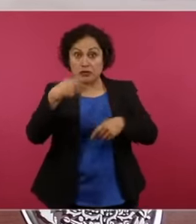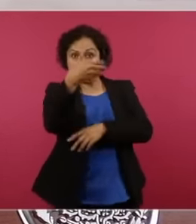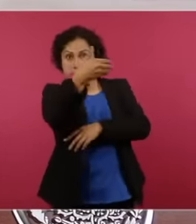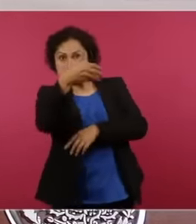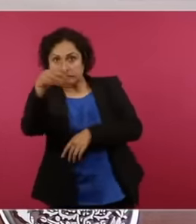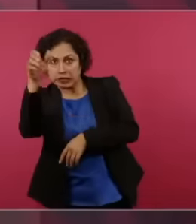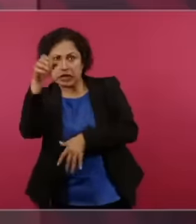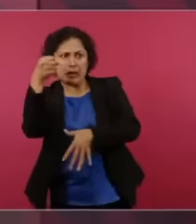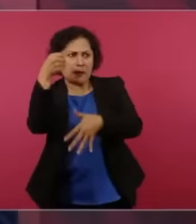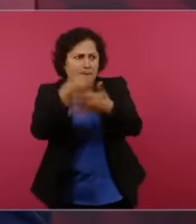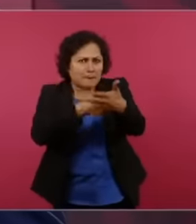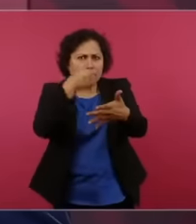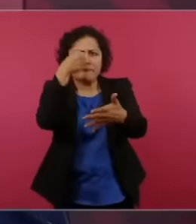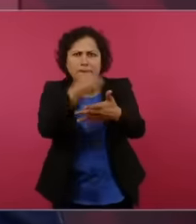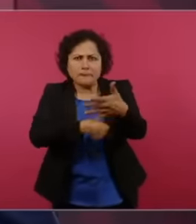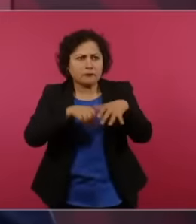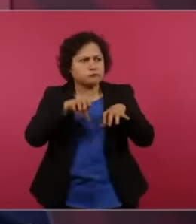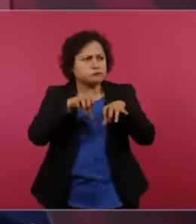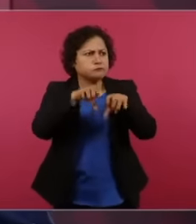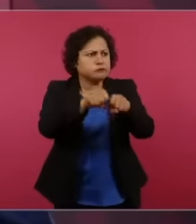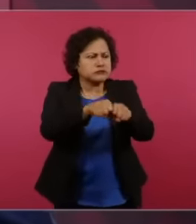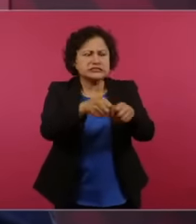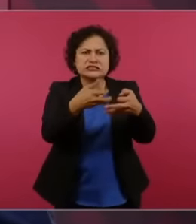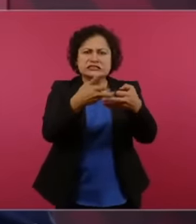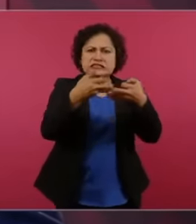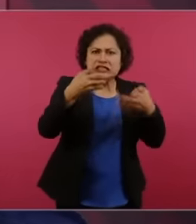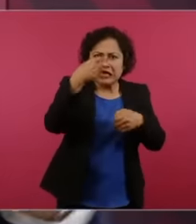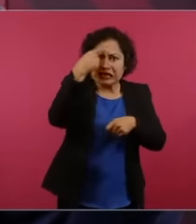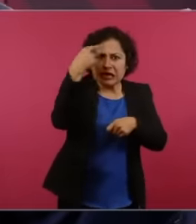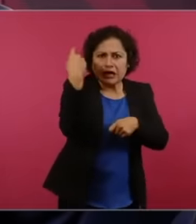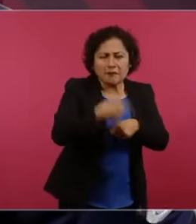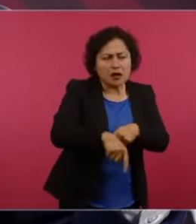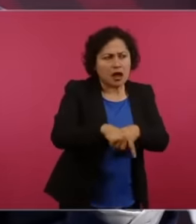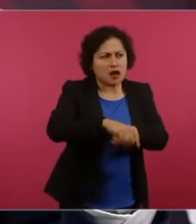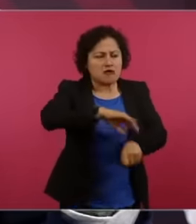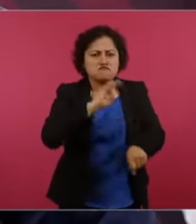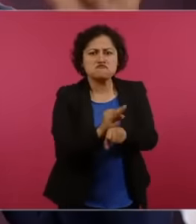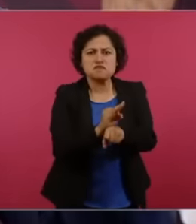agrarian movement from then the